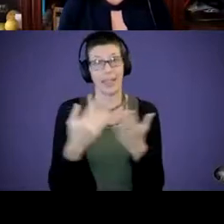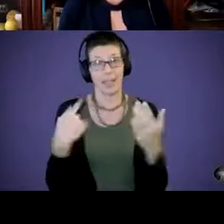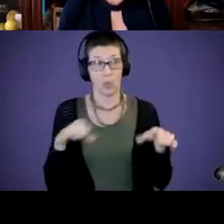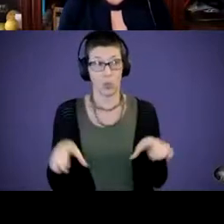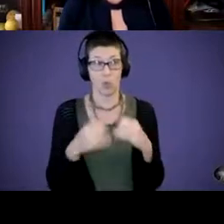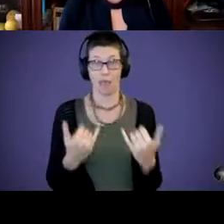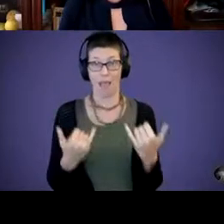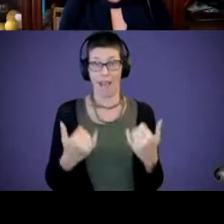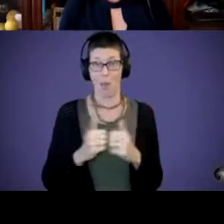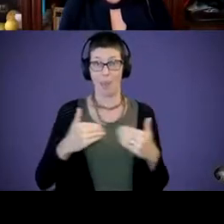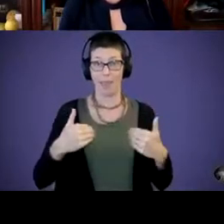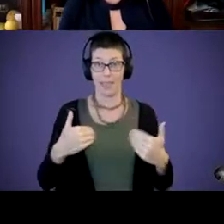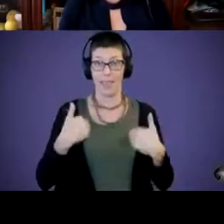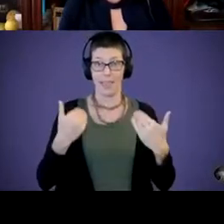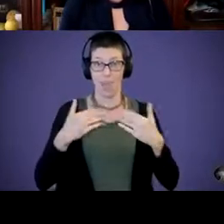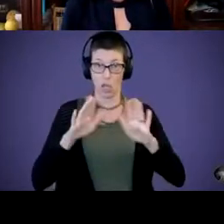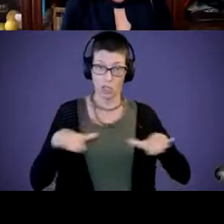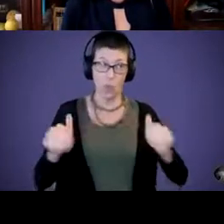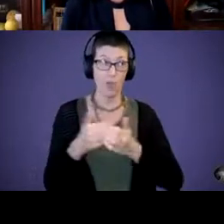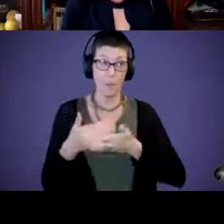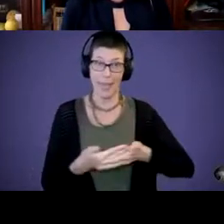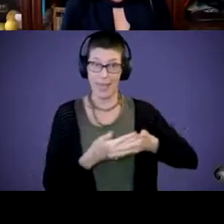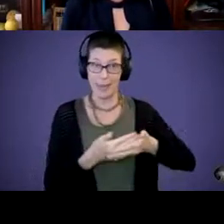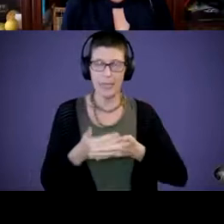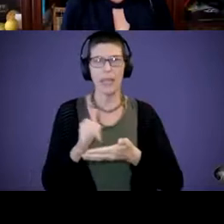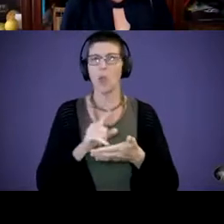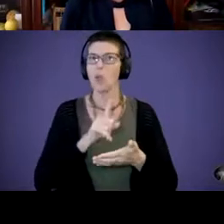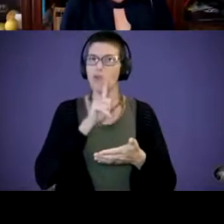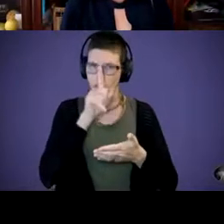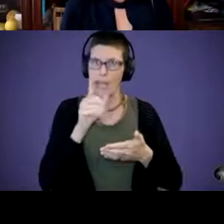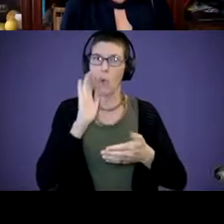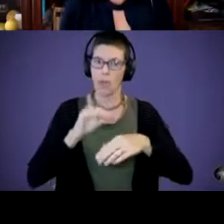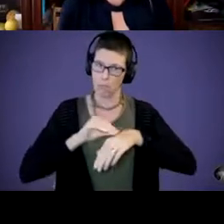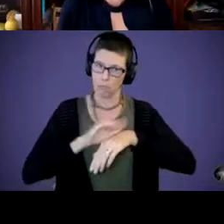our young children and our babies that is really impacting their wellbeing and